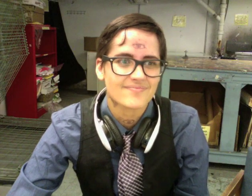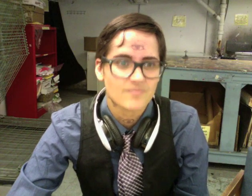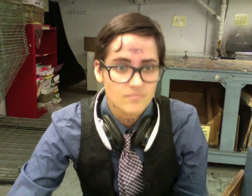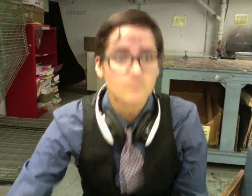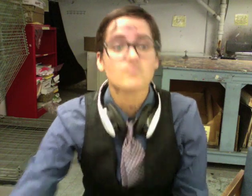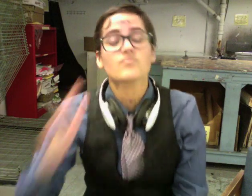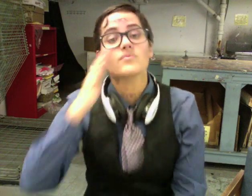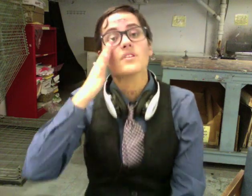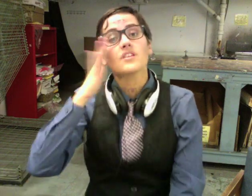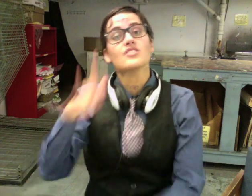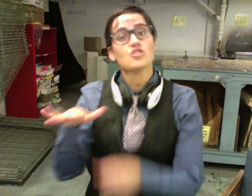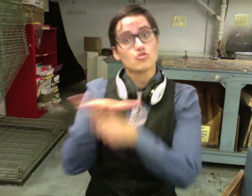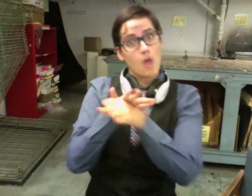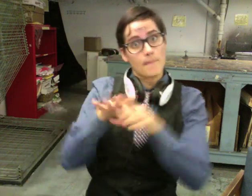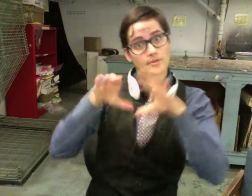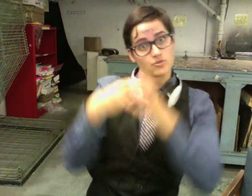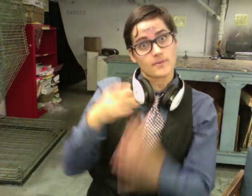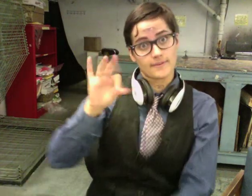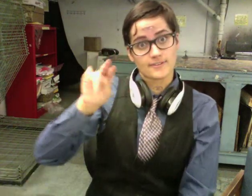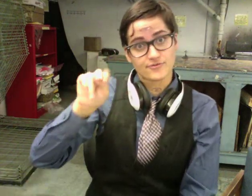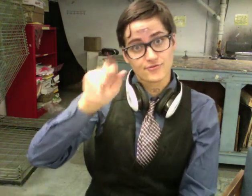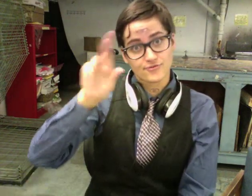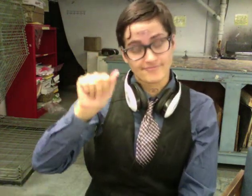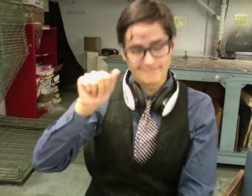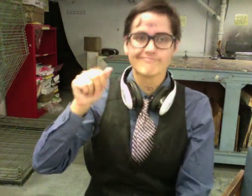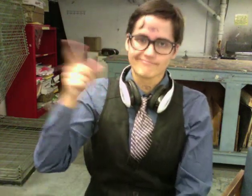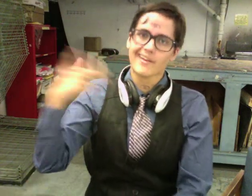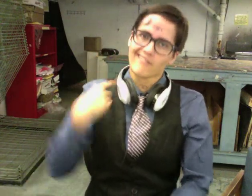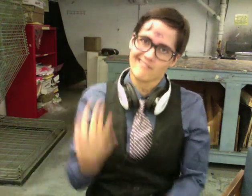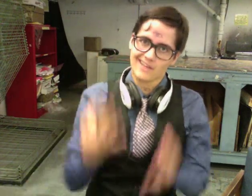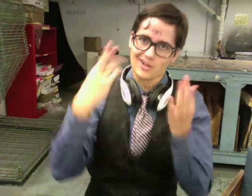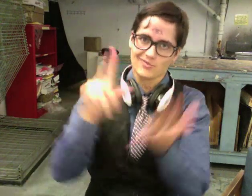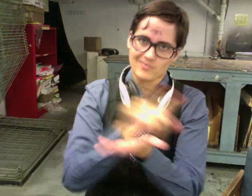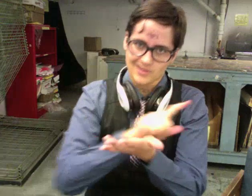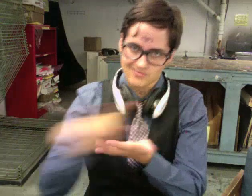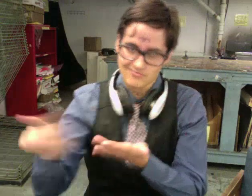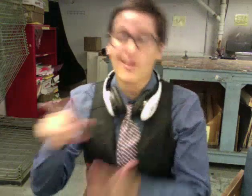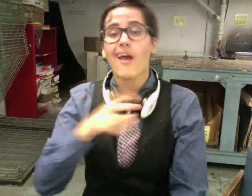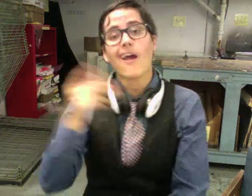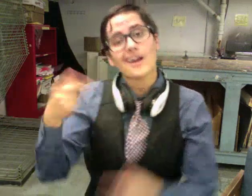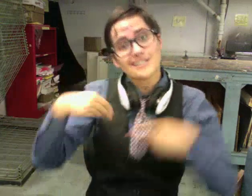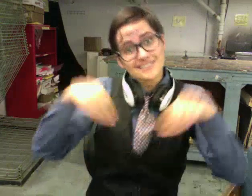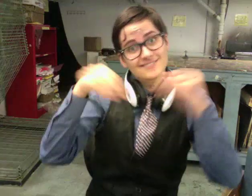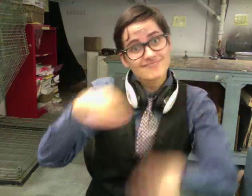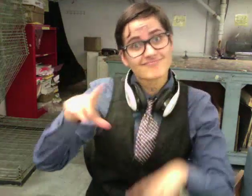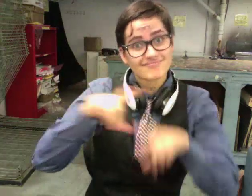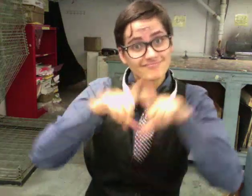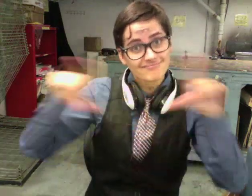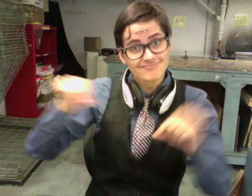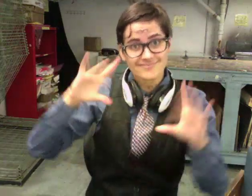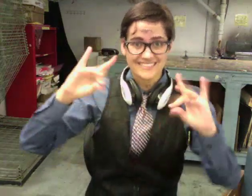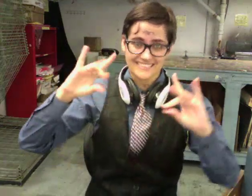The local chapter of the NRA is selling bumper stickers as part of their fundraising week.